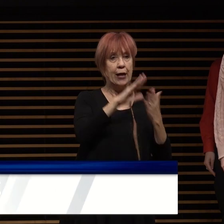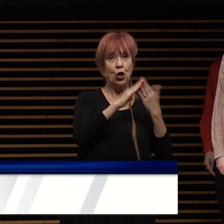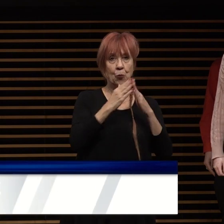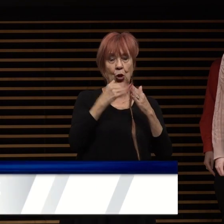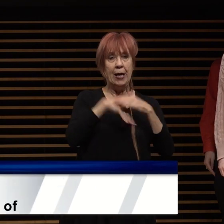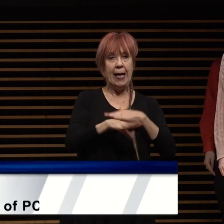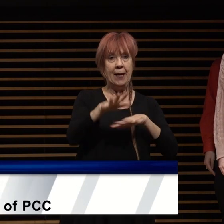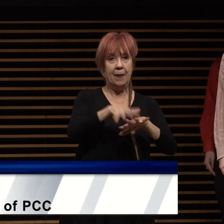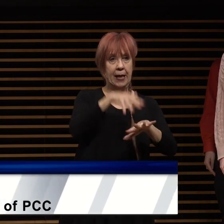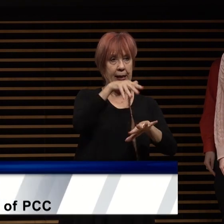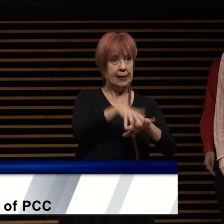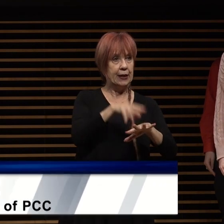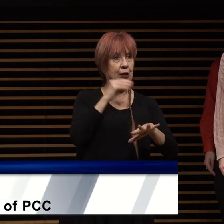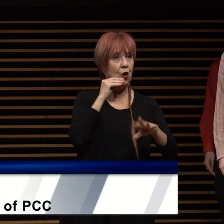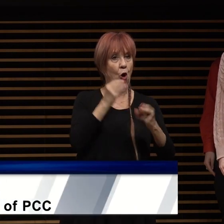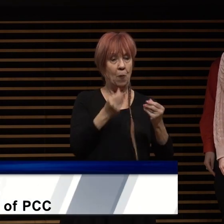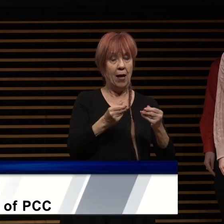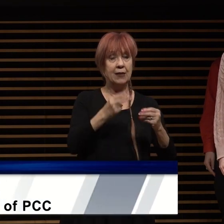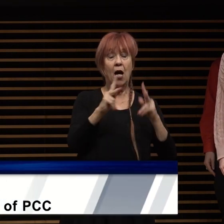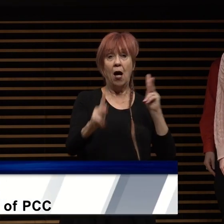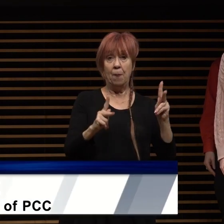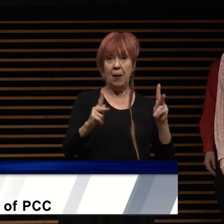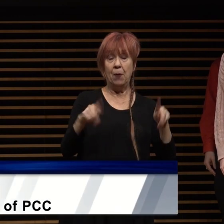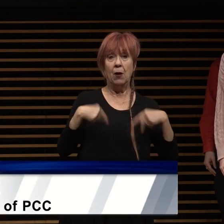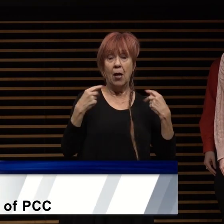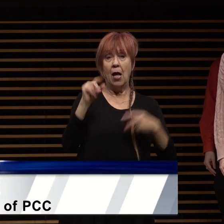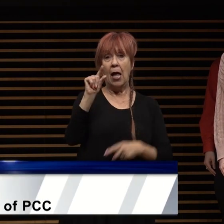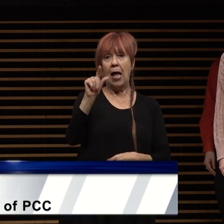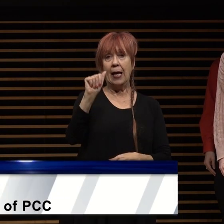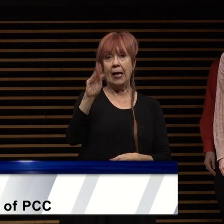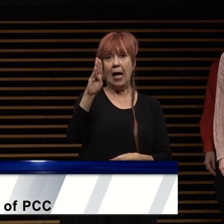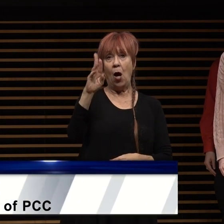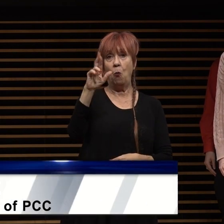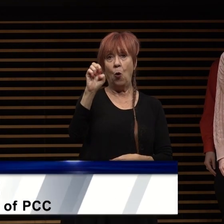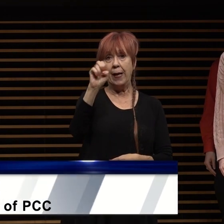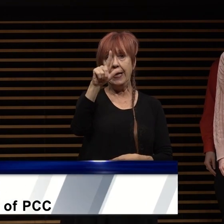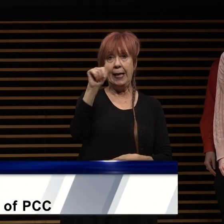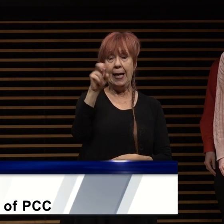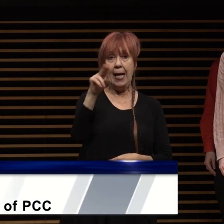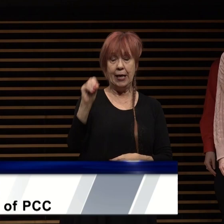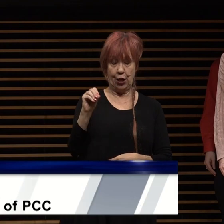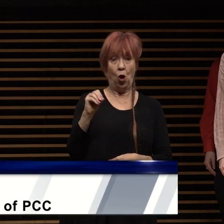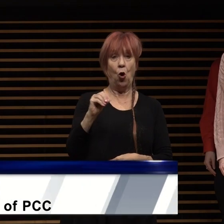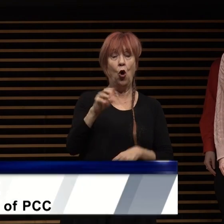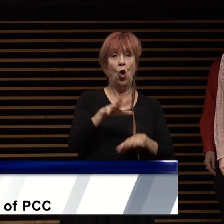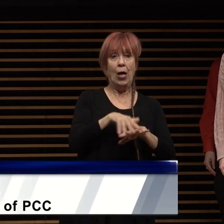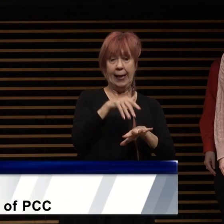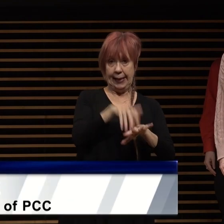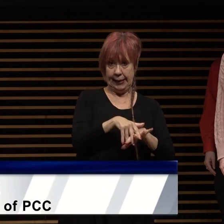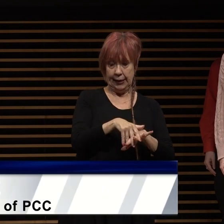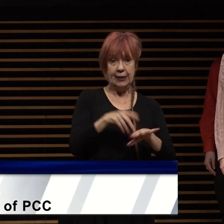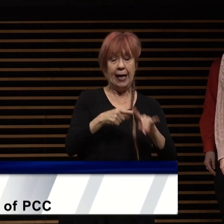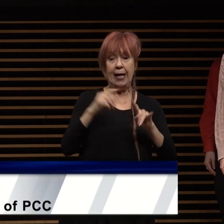homelands of people who have been known as the gabriele band of mission indians